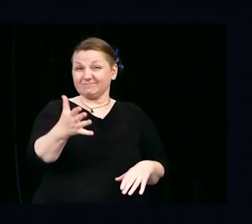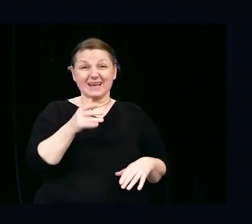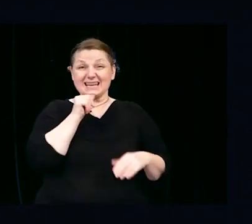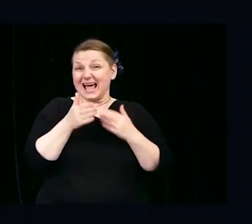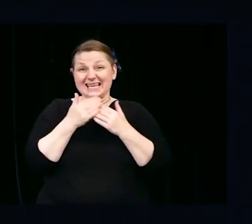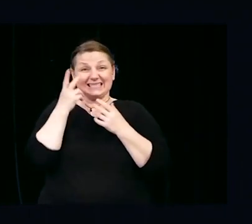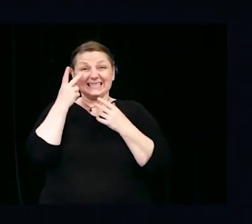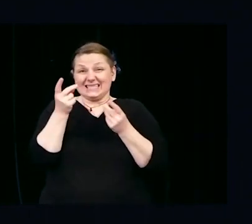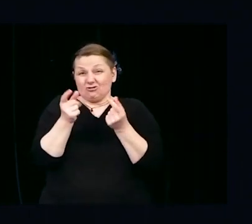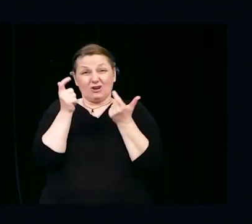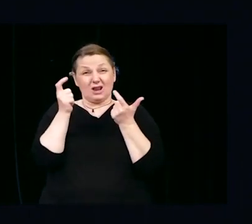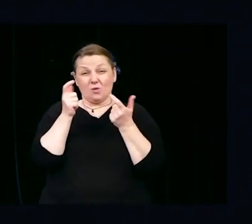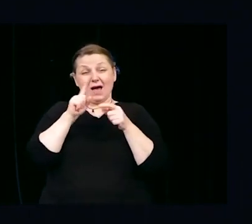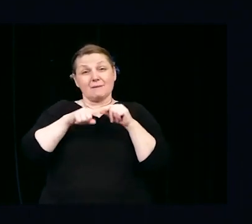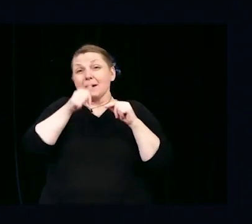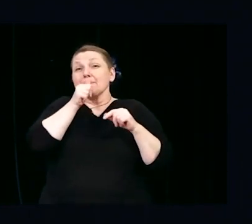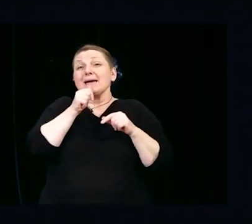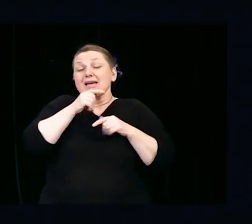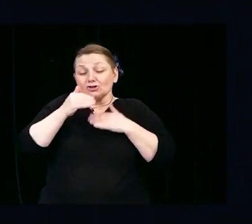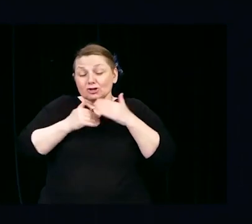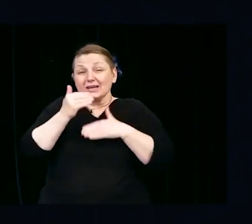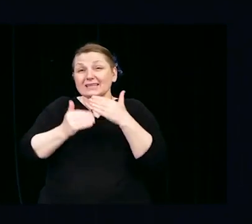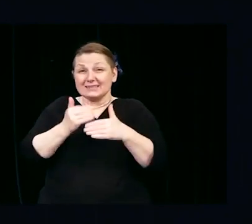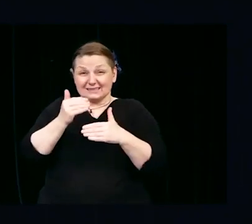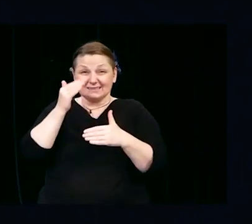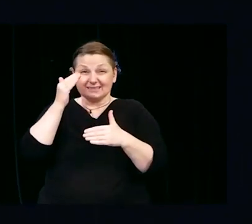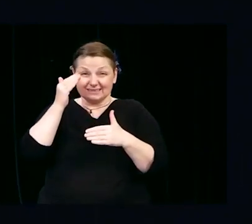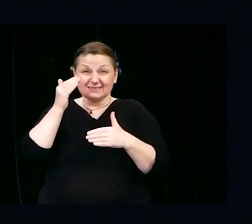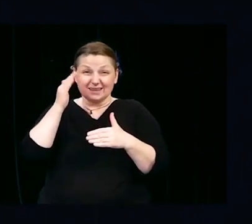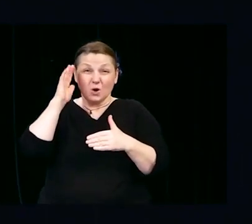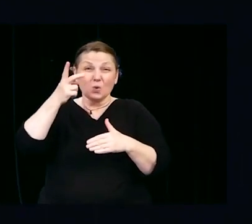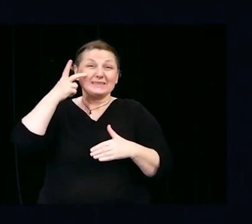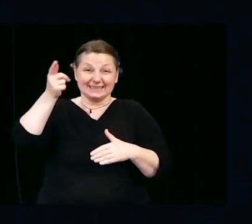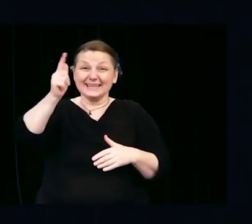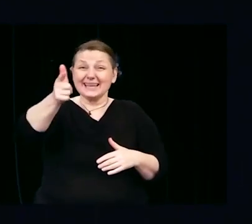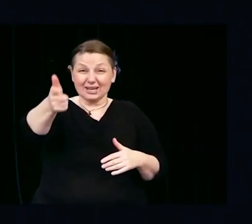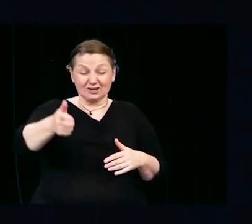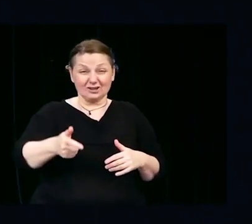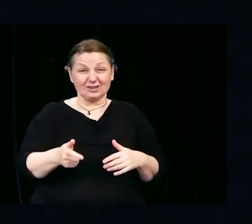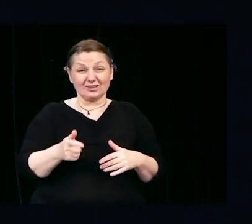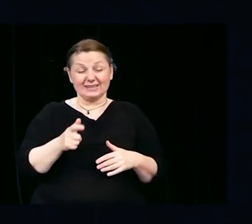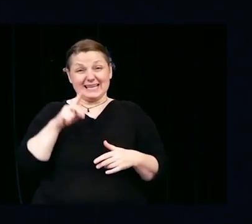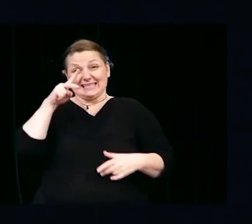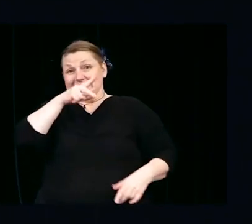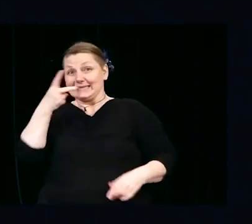Find your people. They will help you figure out your passions and be a support